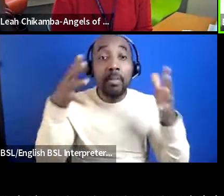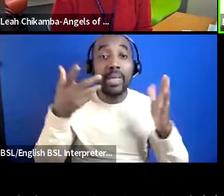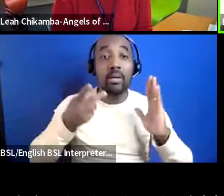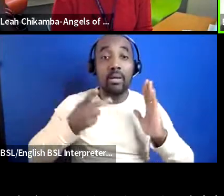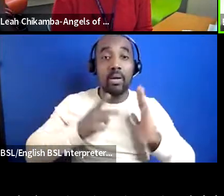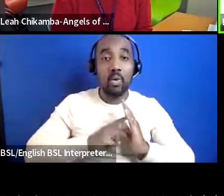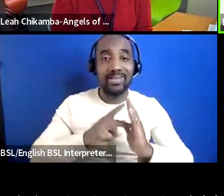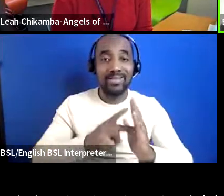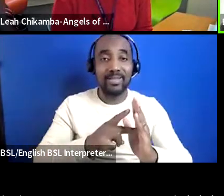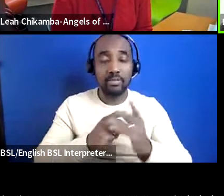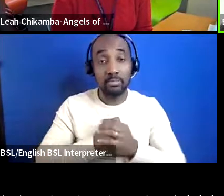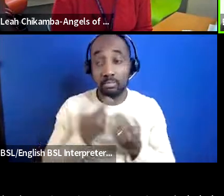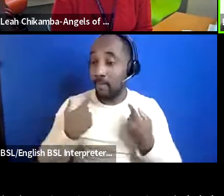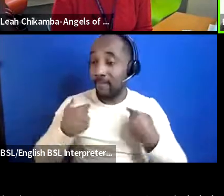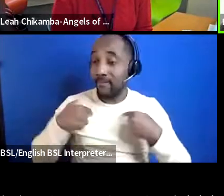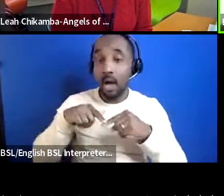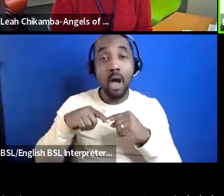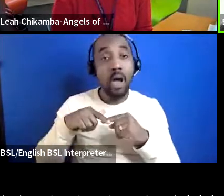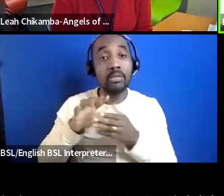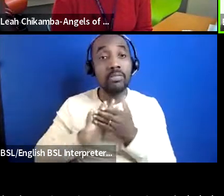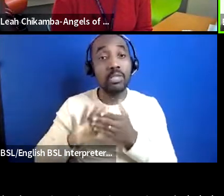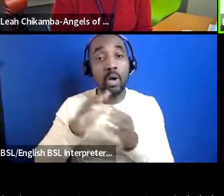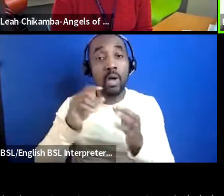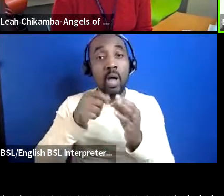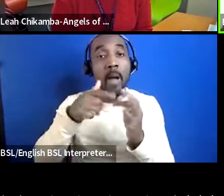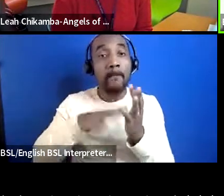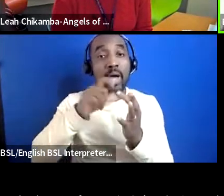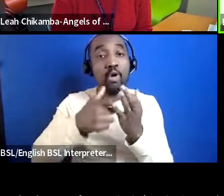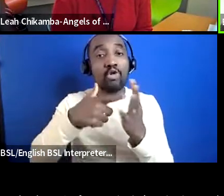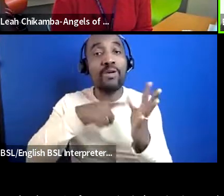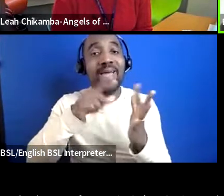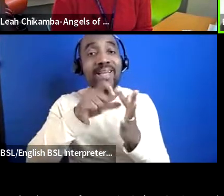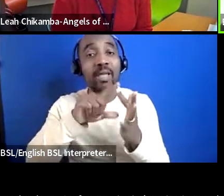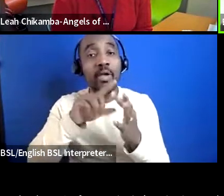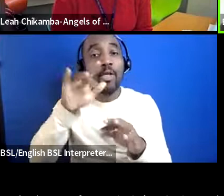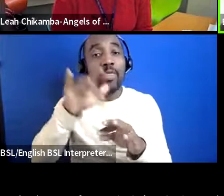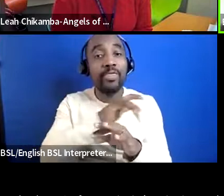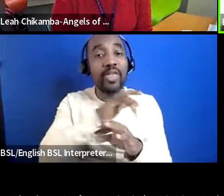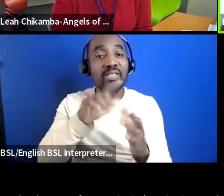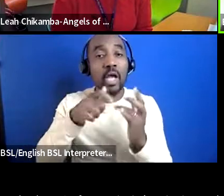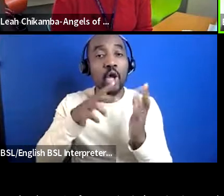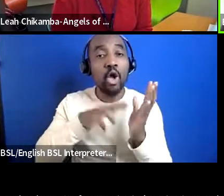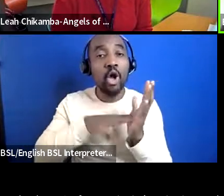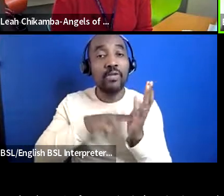so for us the the belgrade theatre in coventry where we're based at the moment have been have